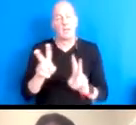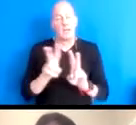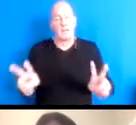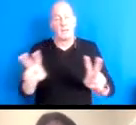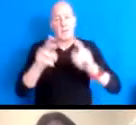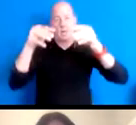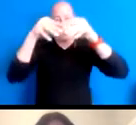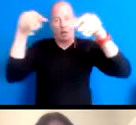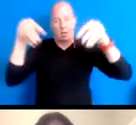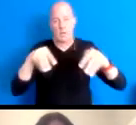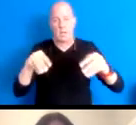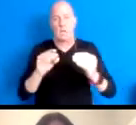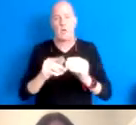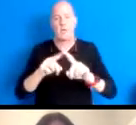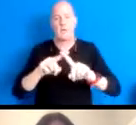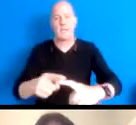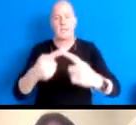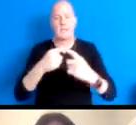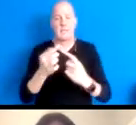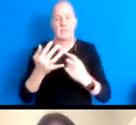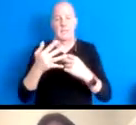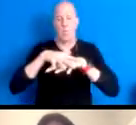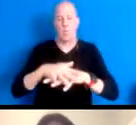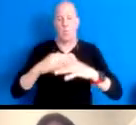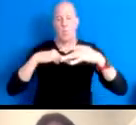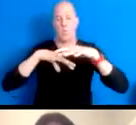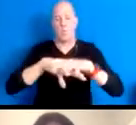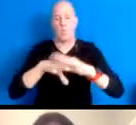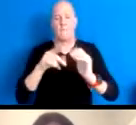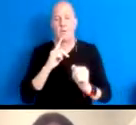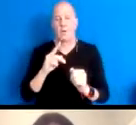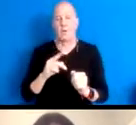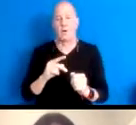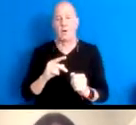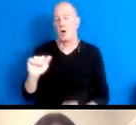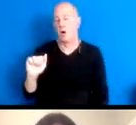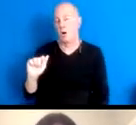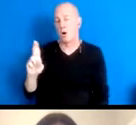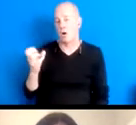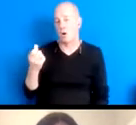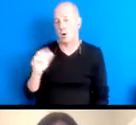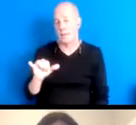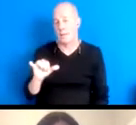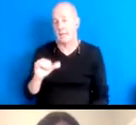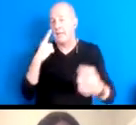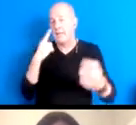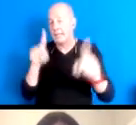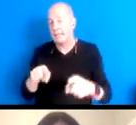interdependent web of autonomy consent choice. 16:23:40 Next slide.